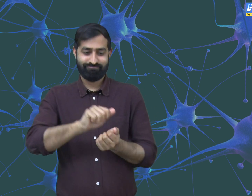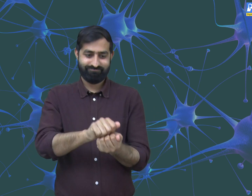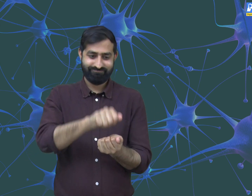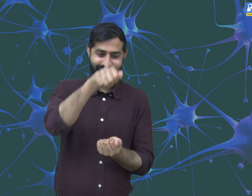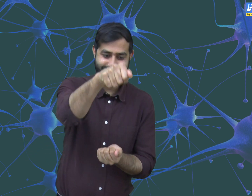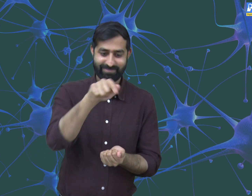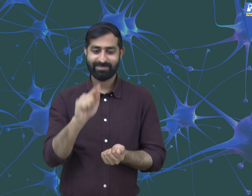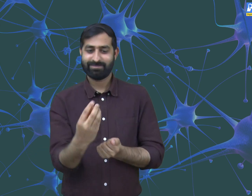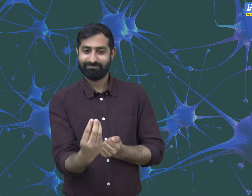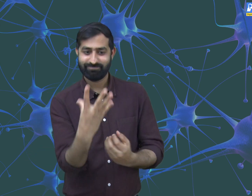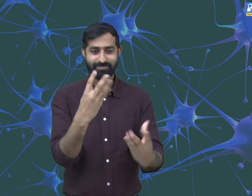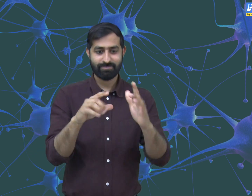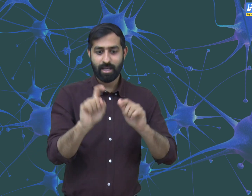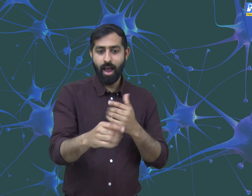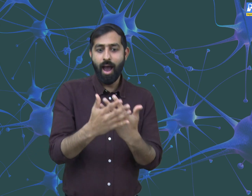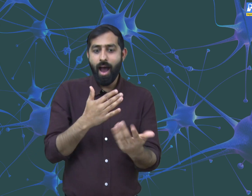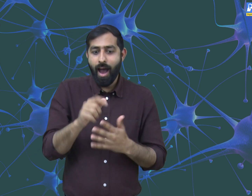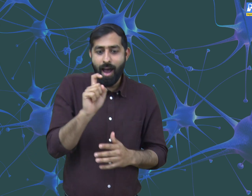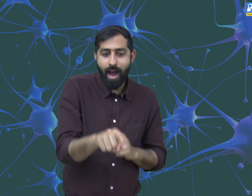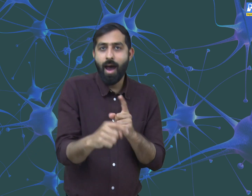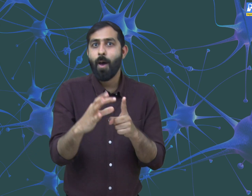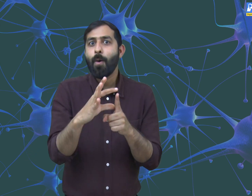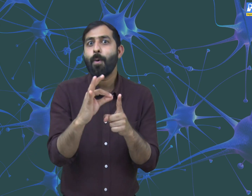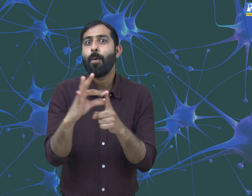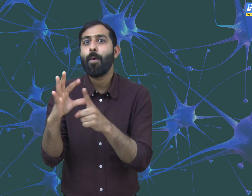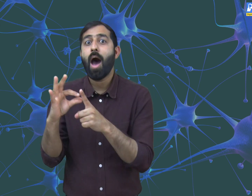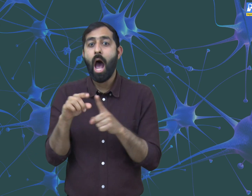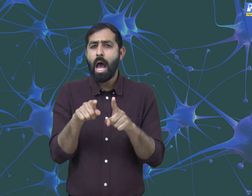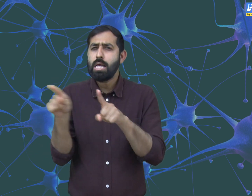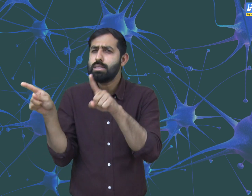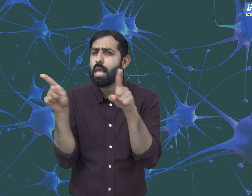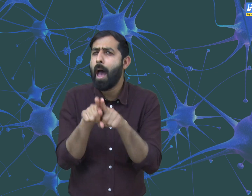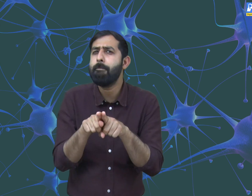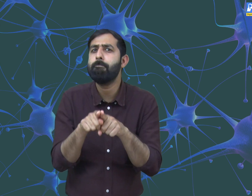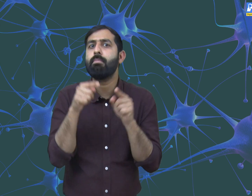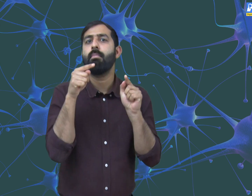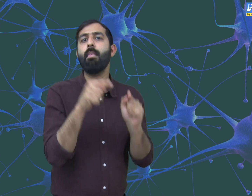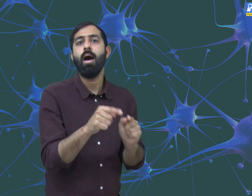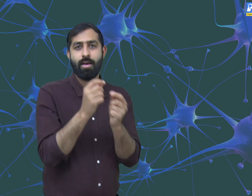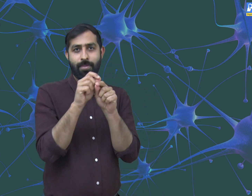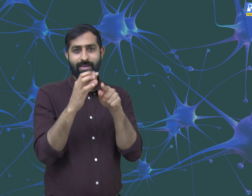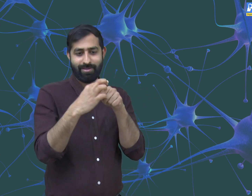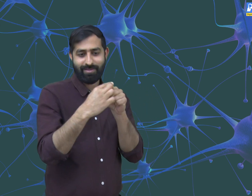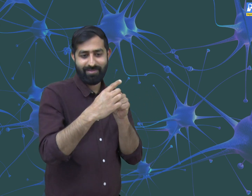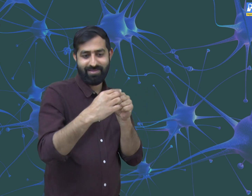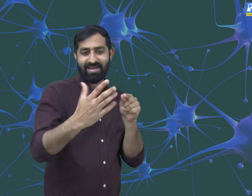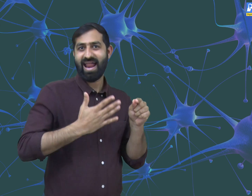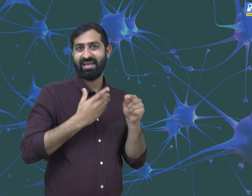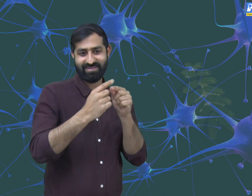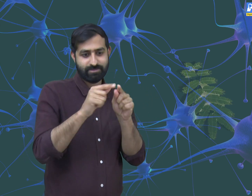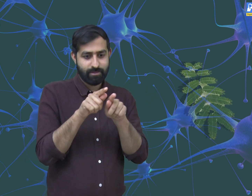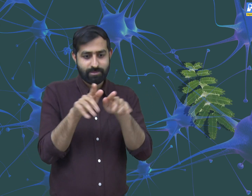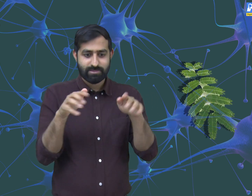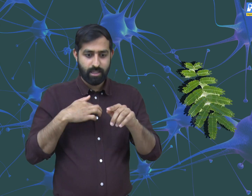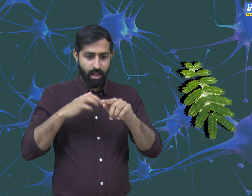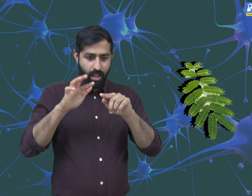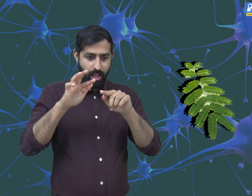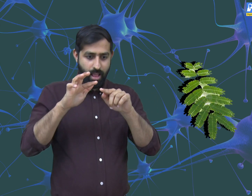No, it will start when we touch it and turn it on with our hands. Similarly, when the touch-me-not plant